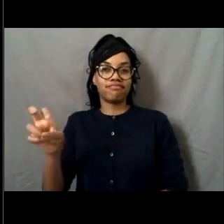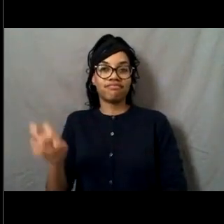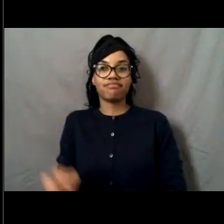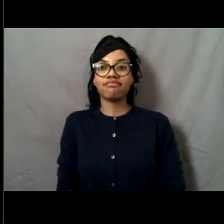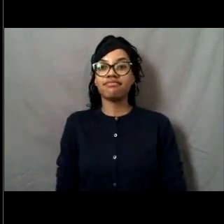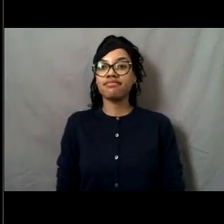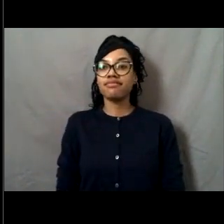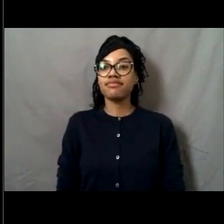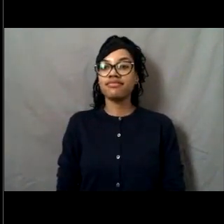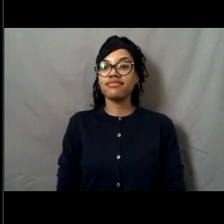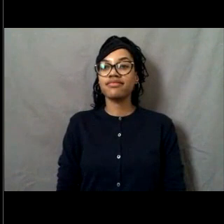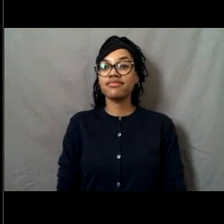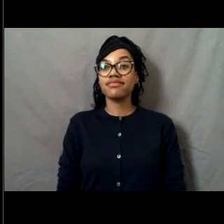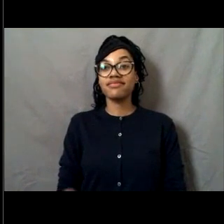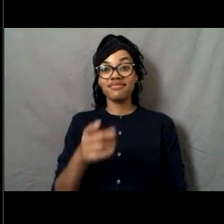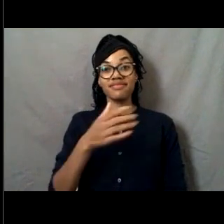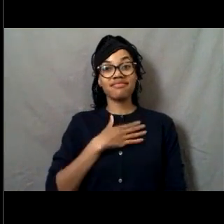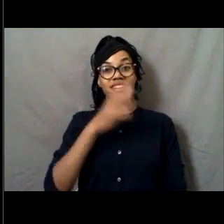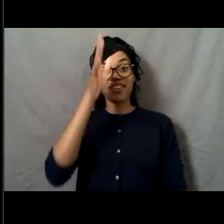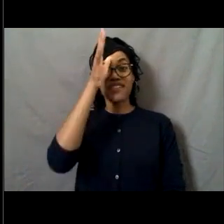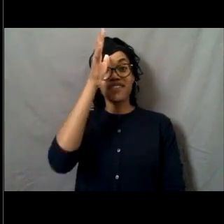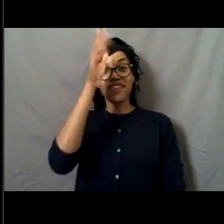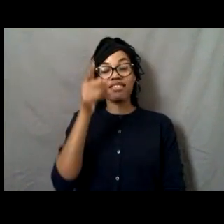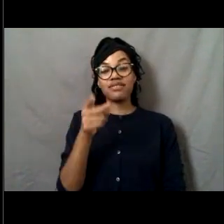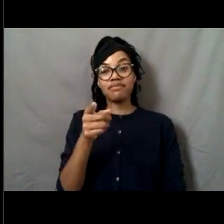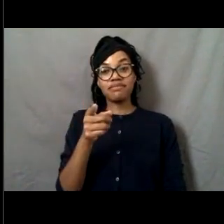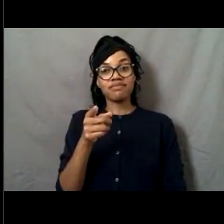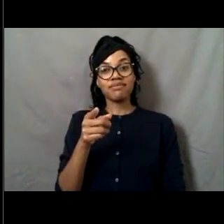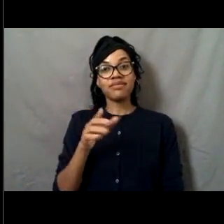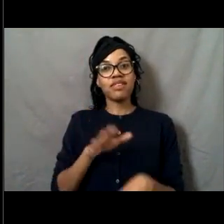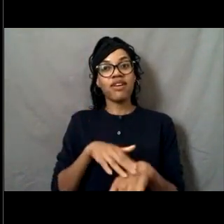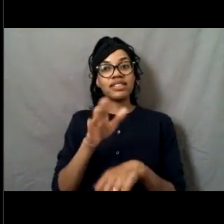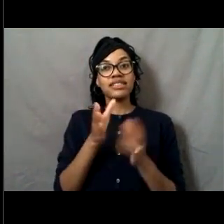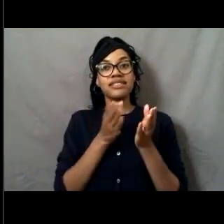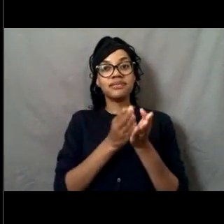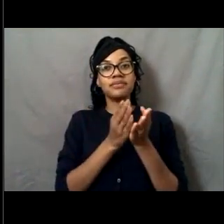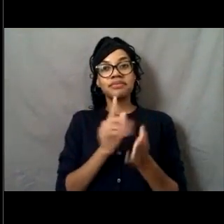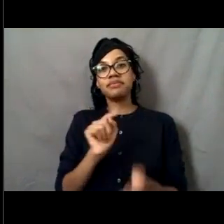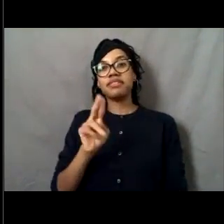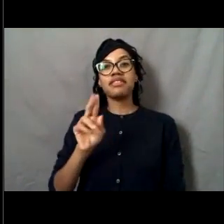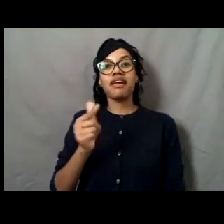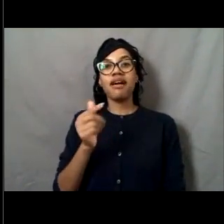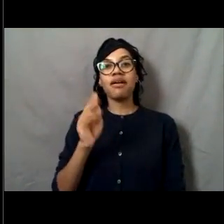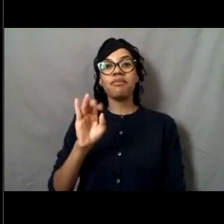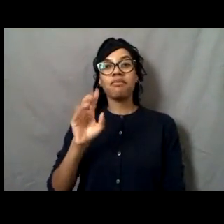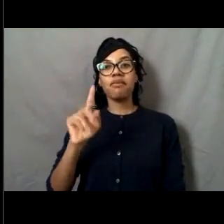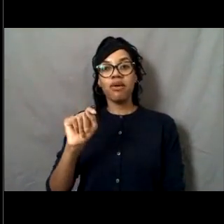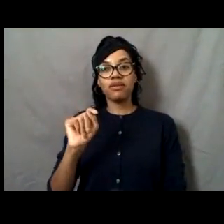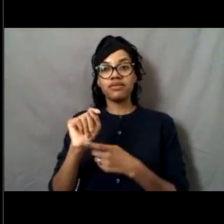So this is actually a picture of my grandfather on his tug boat, the Equator. He's about 22 in this picture